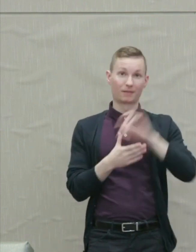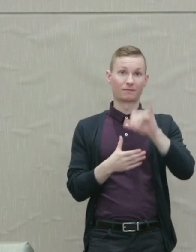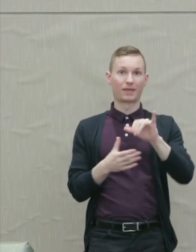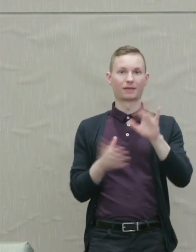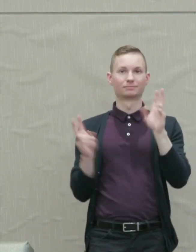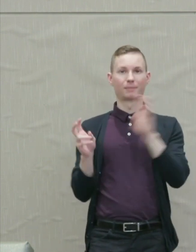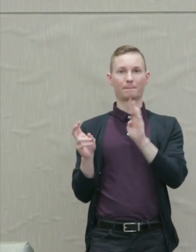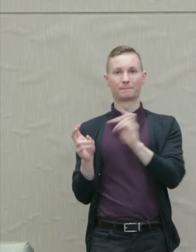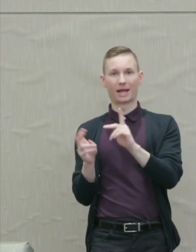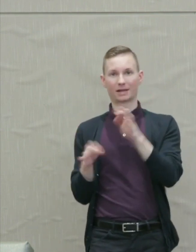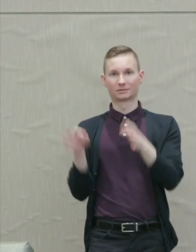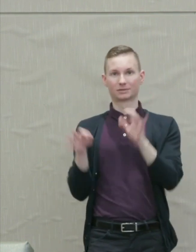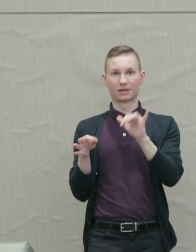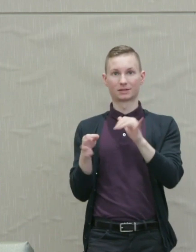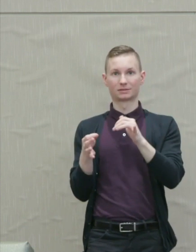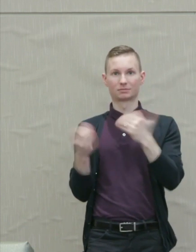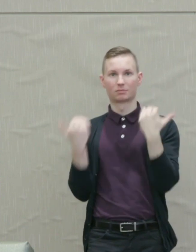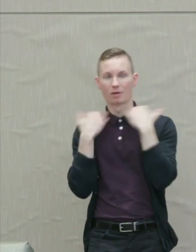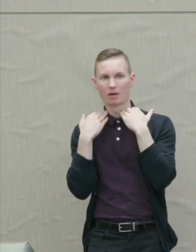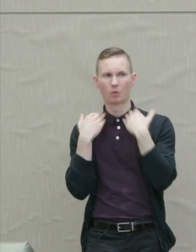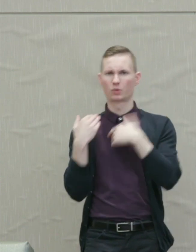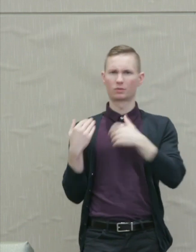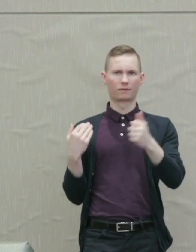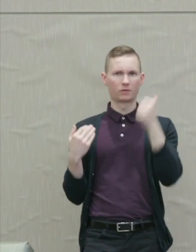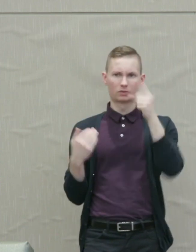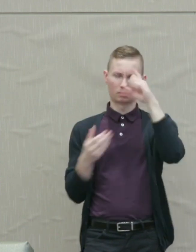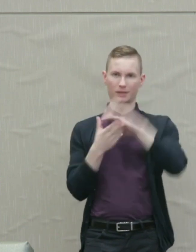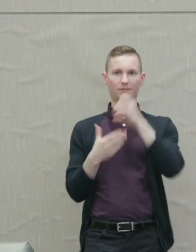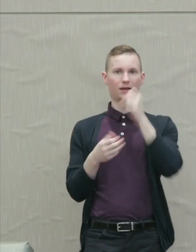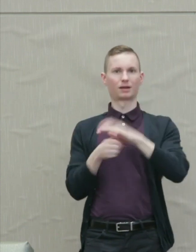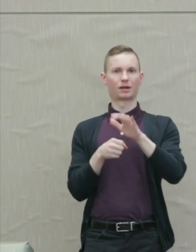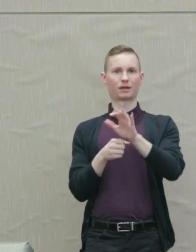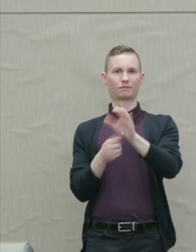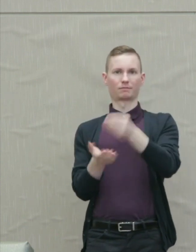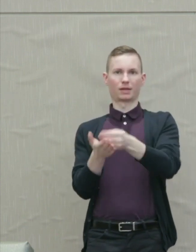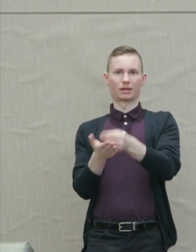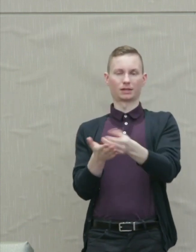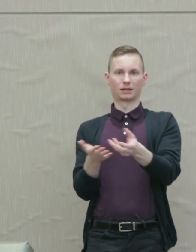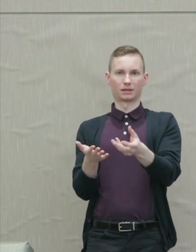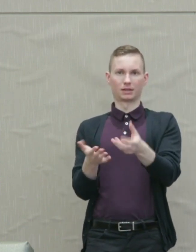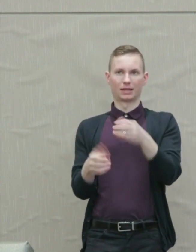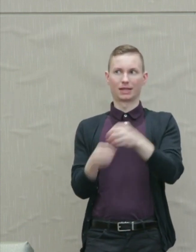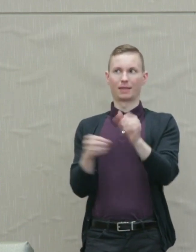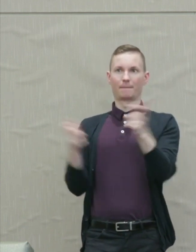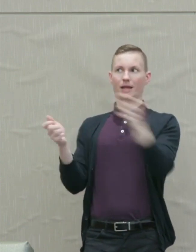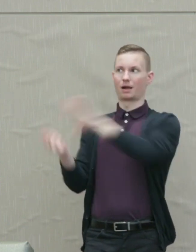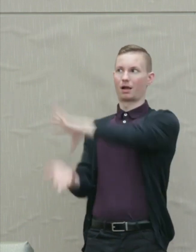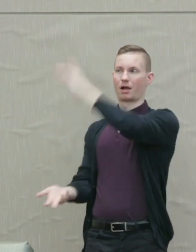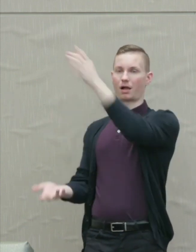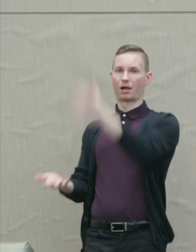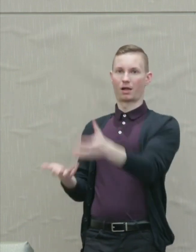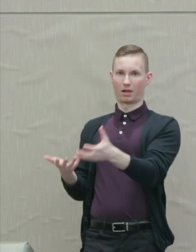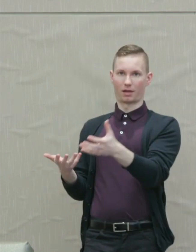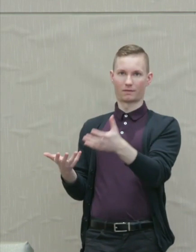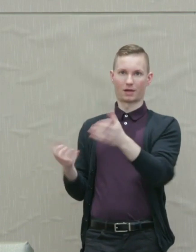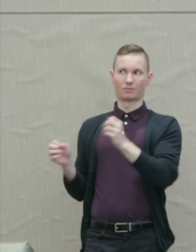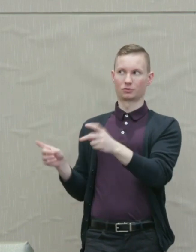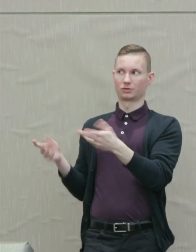We refuse to believe that there are insufficient funds in the great vaults of opportunity of this nation.